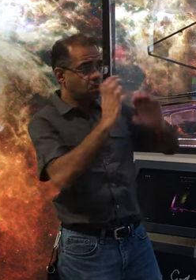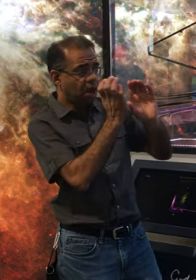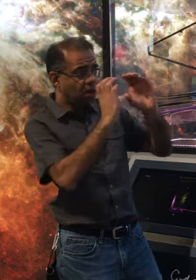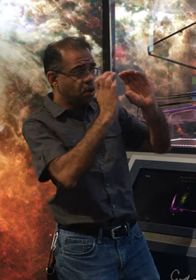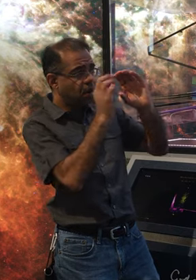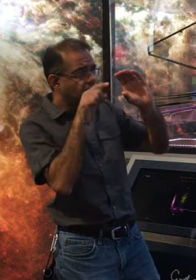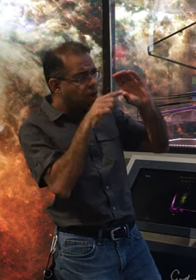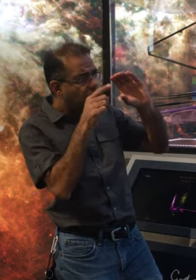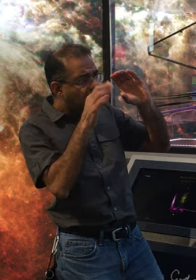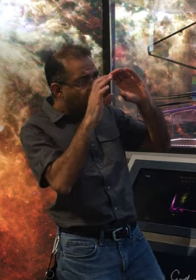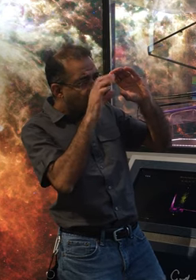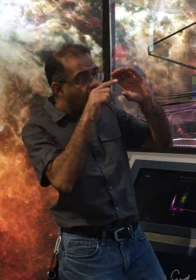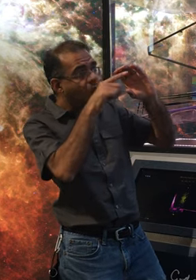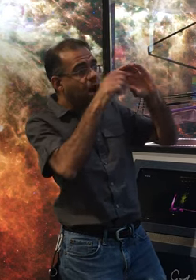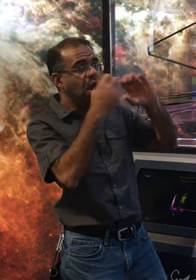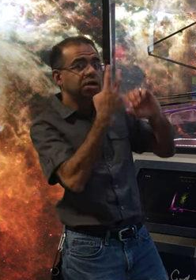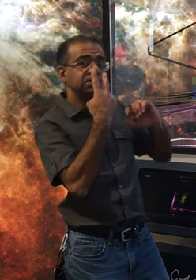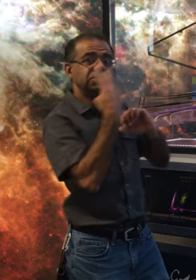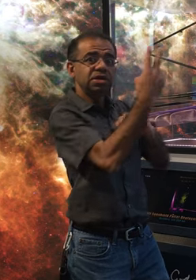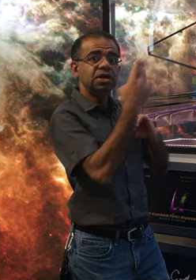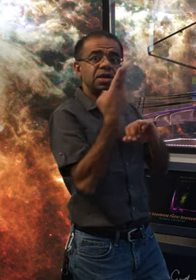of a bumblebee at the distance of the moon.